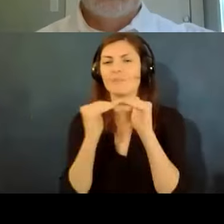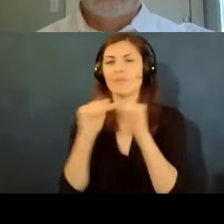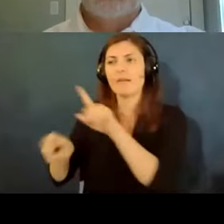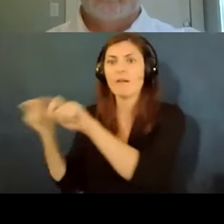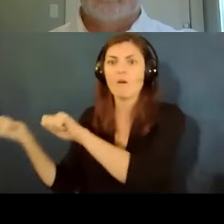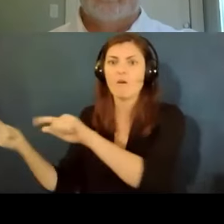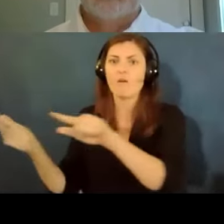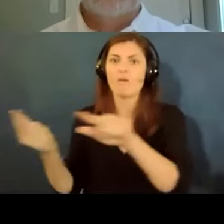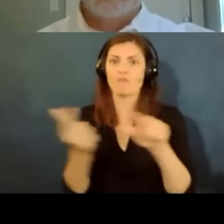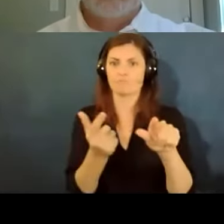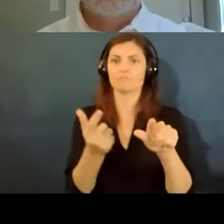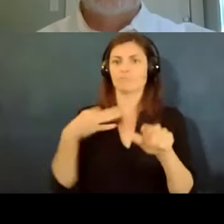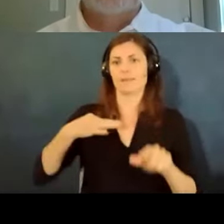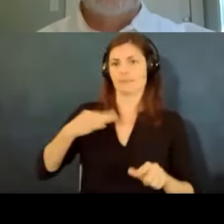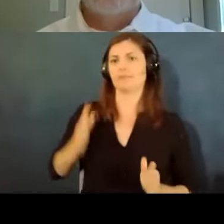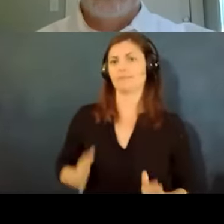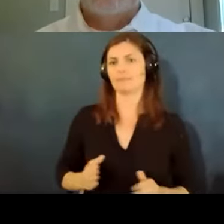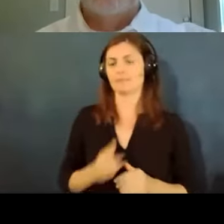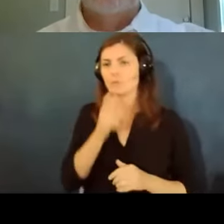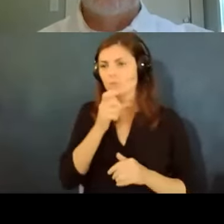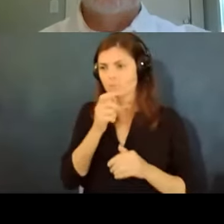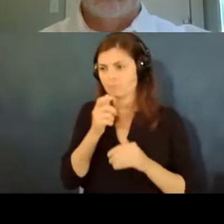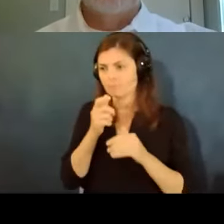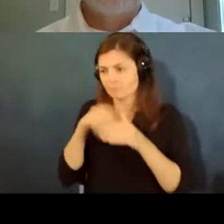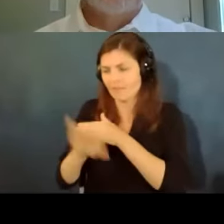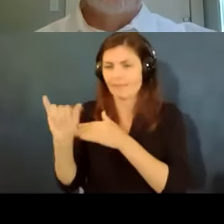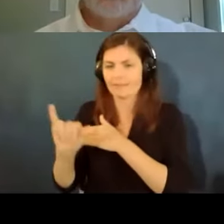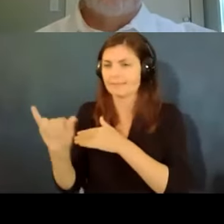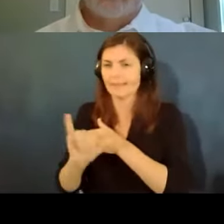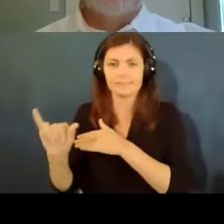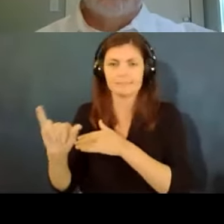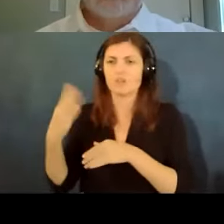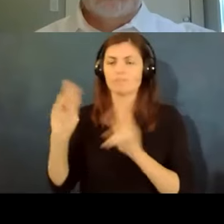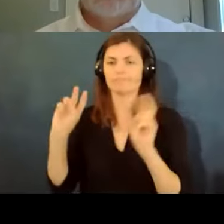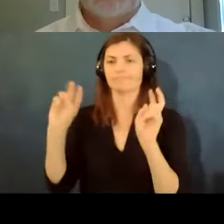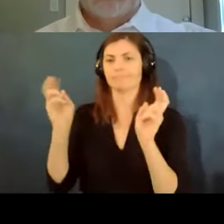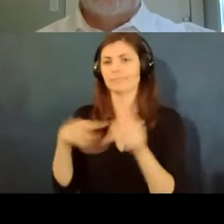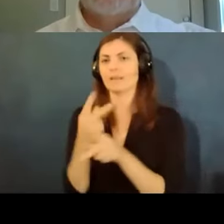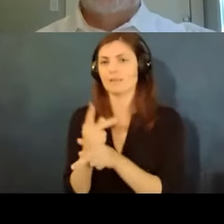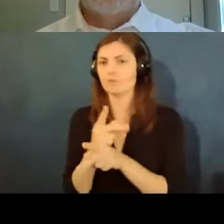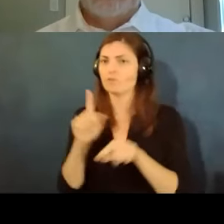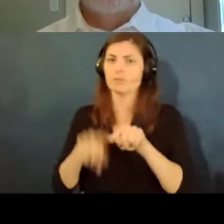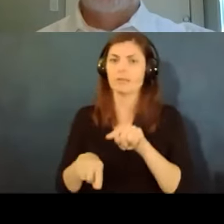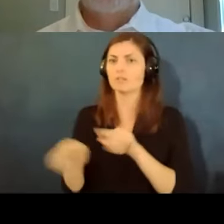entering the the job entering that same job type or job class so you can't just pick out who you're